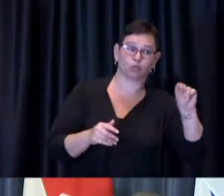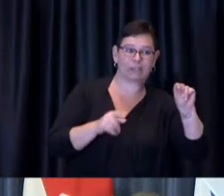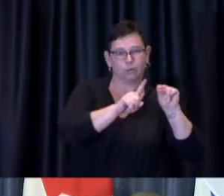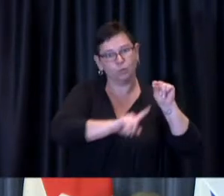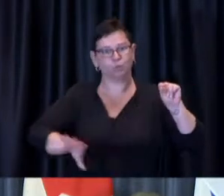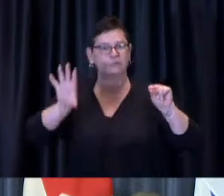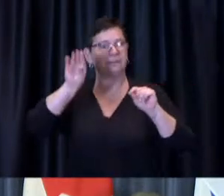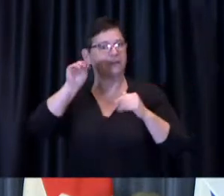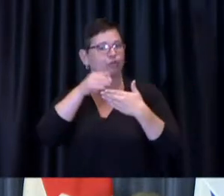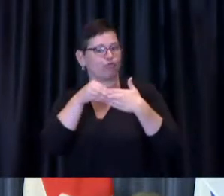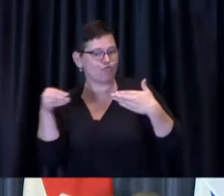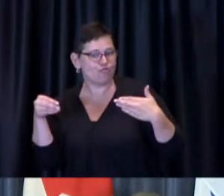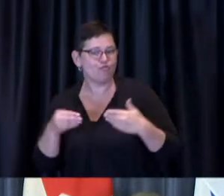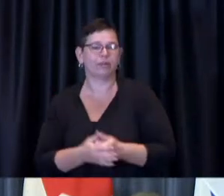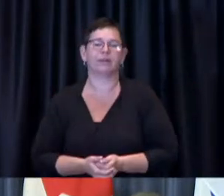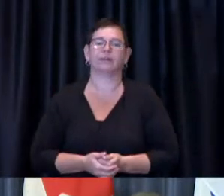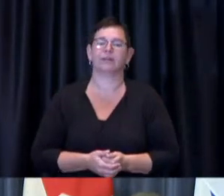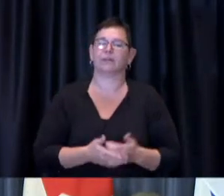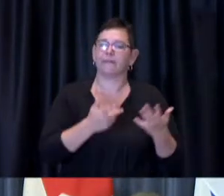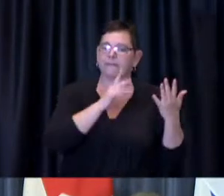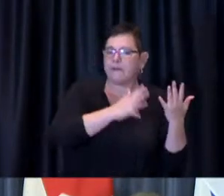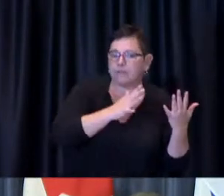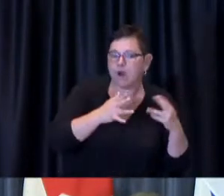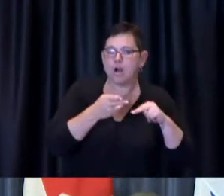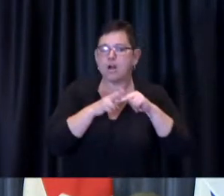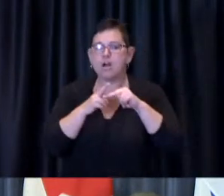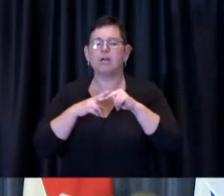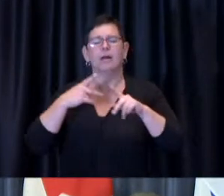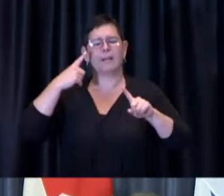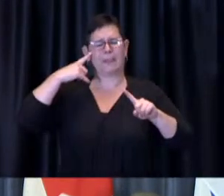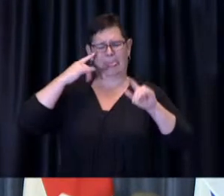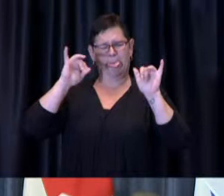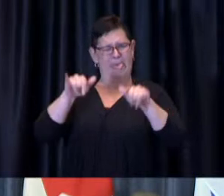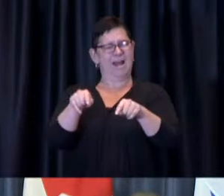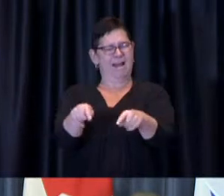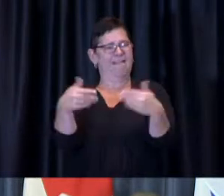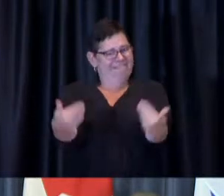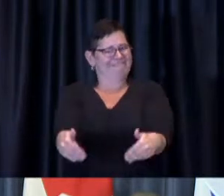Think of it as an updated and reinvented Winterlicious or Summerlicious type of program.